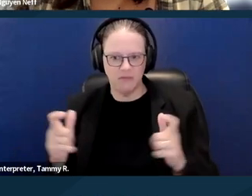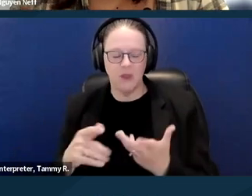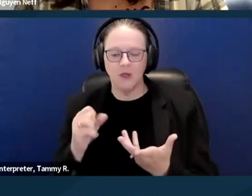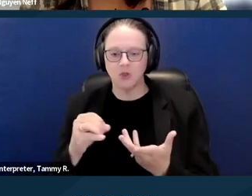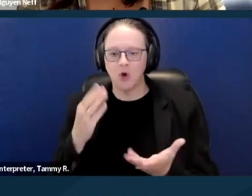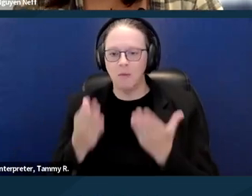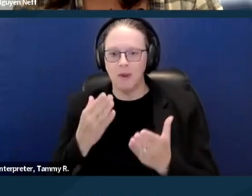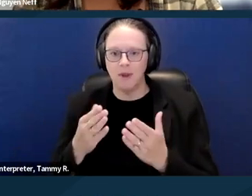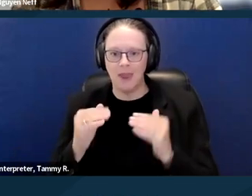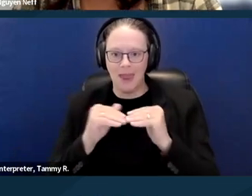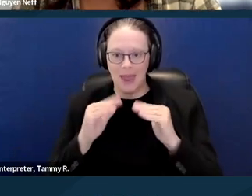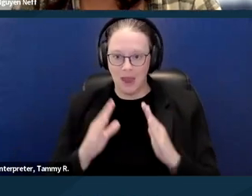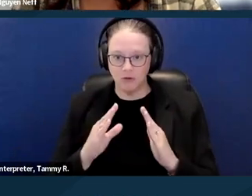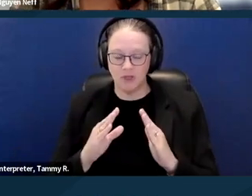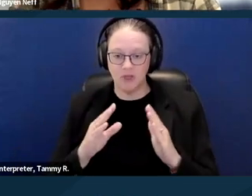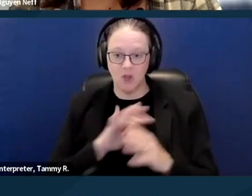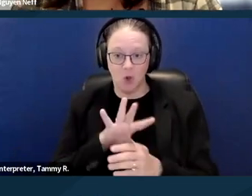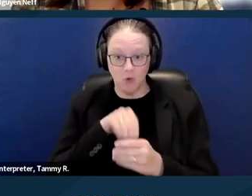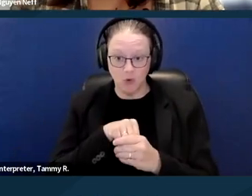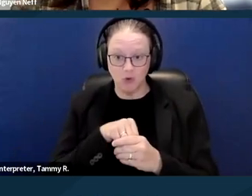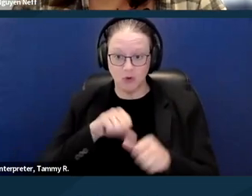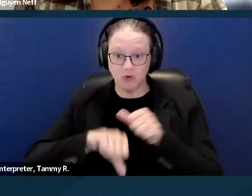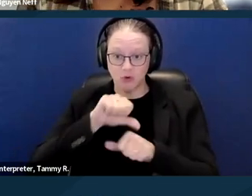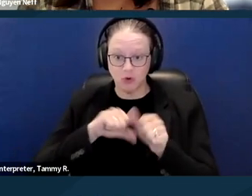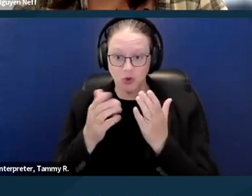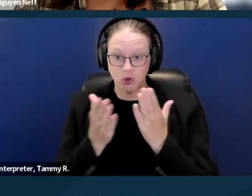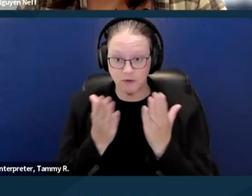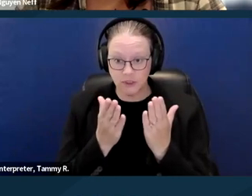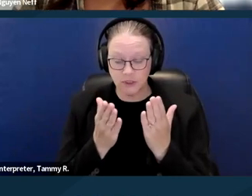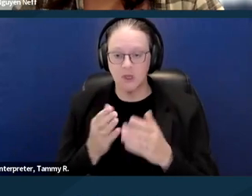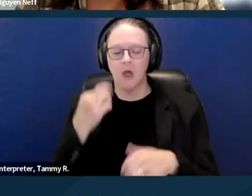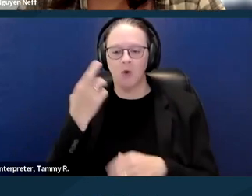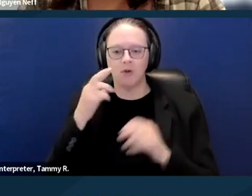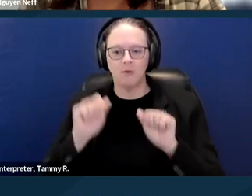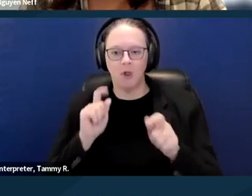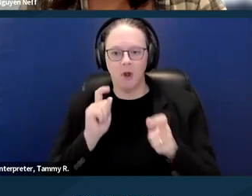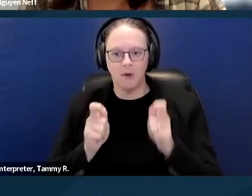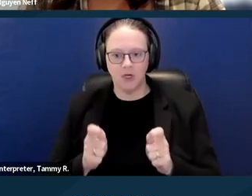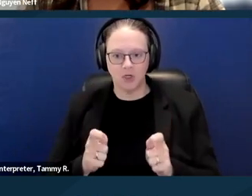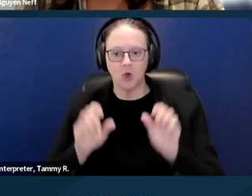it might come with social services, then a reasonable accommodation could be changing those social services.